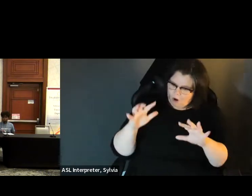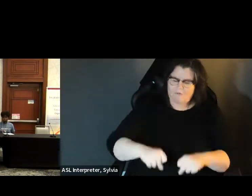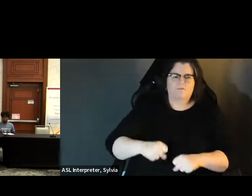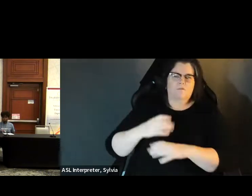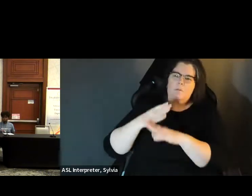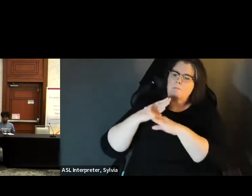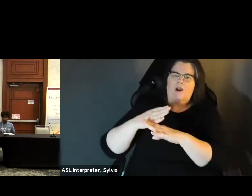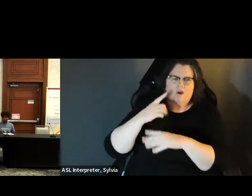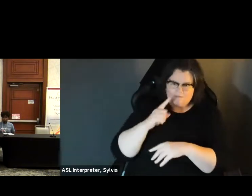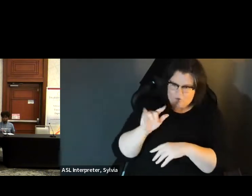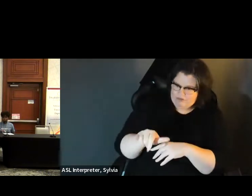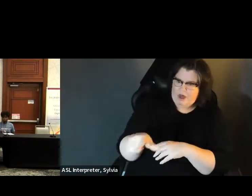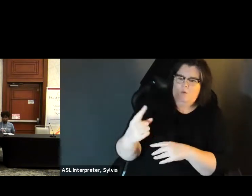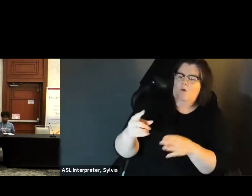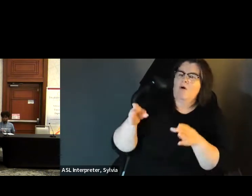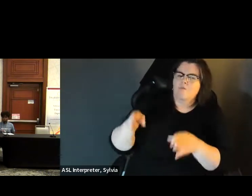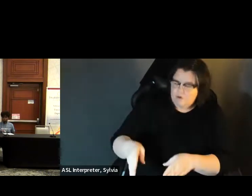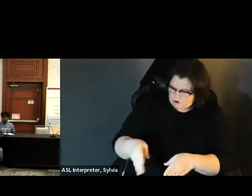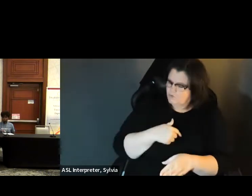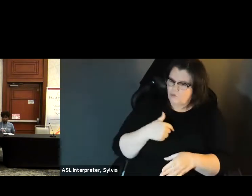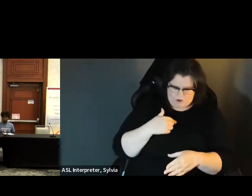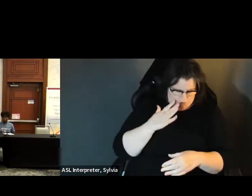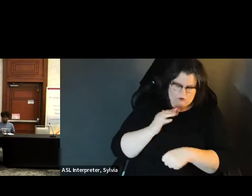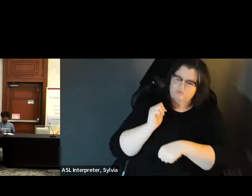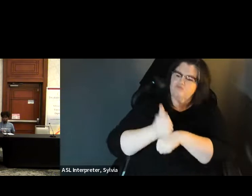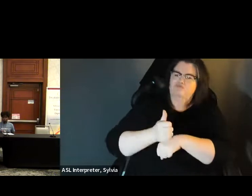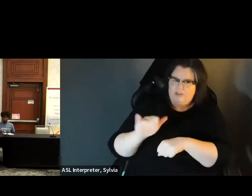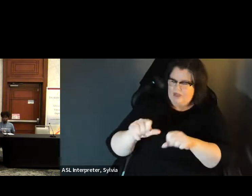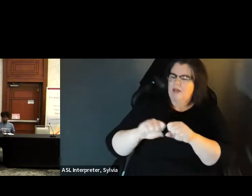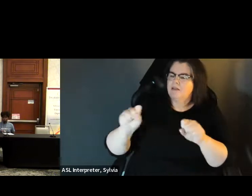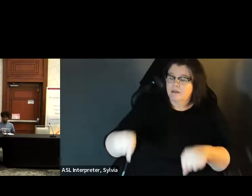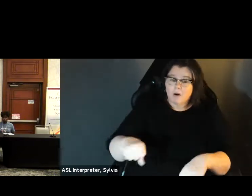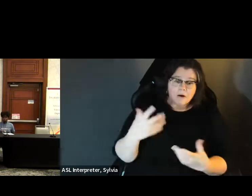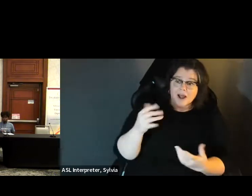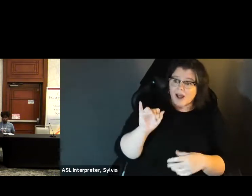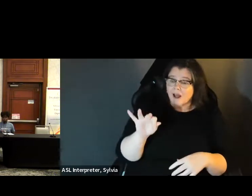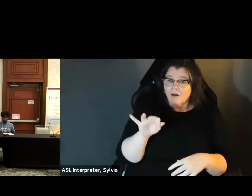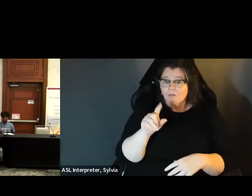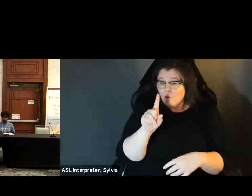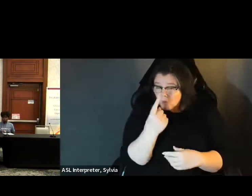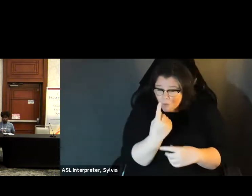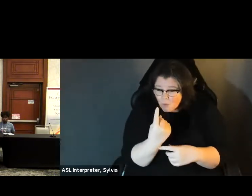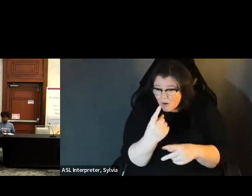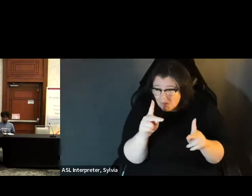That's great, and we've fulfilled that needs to remove that barrier for that one voter. that one voter. If there are 100 voters or 1,000 voters If there are 100 voters or a 1,000 voters that are using it, that's even better.